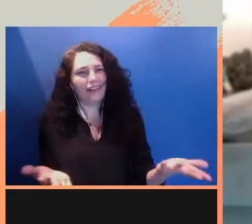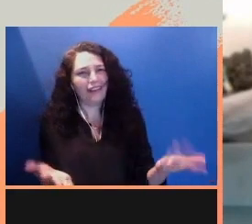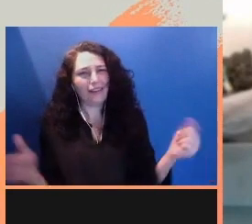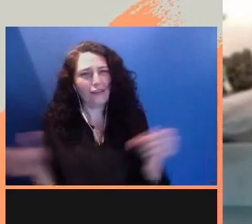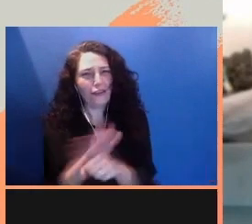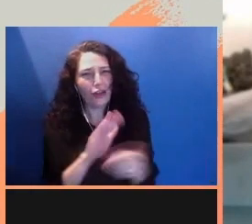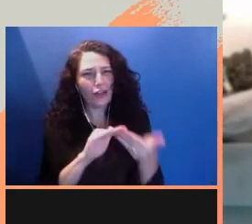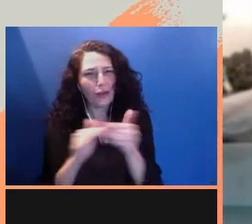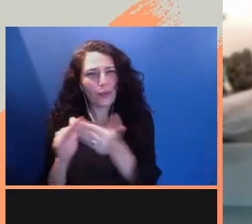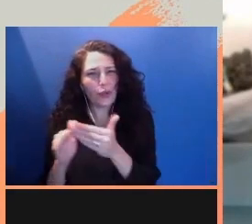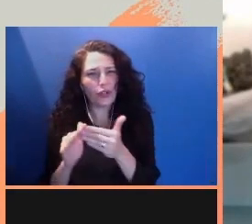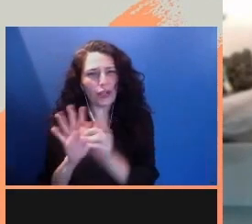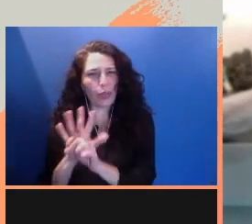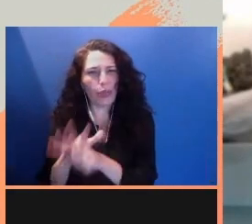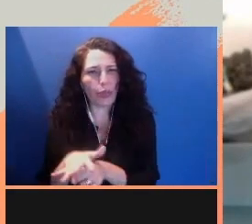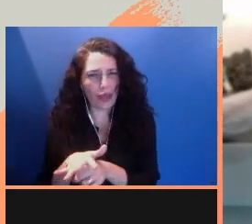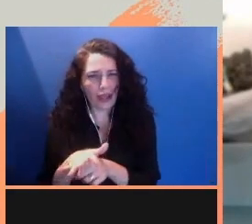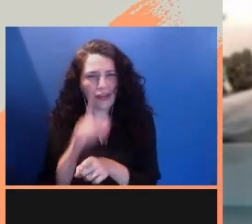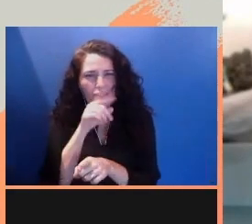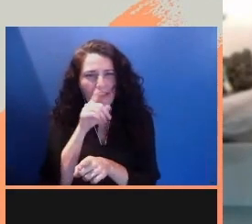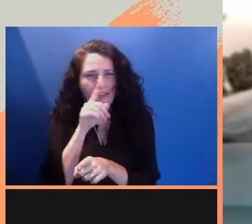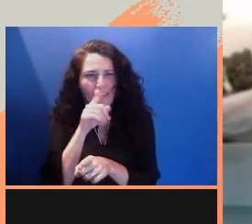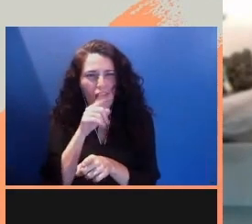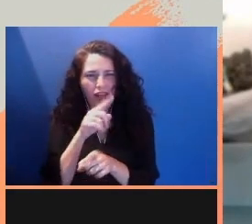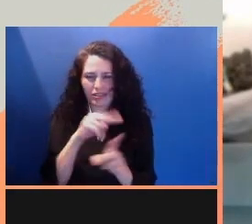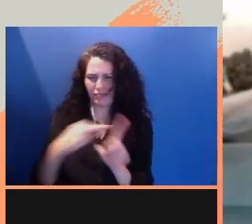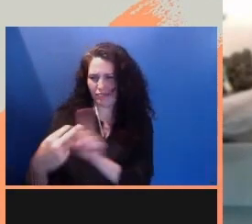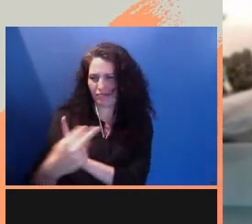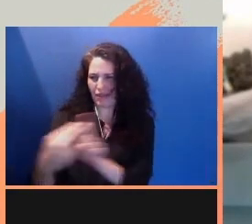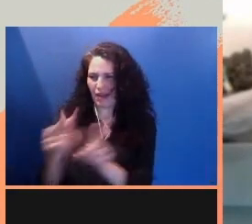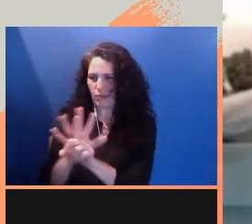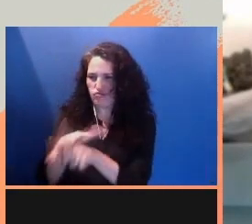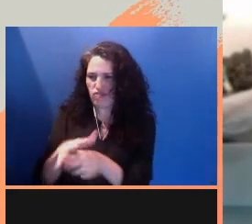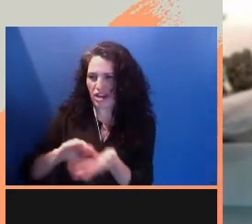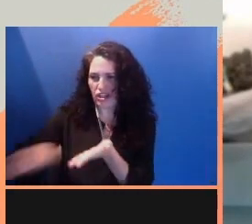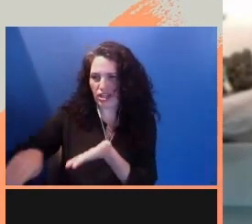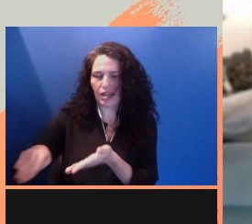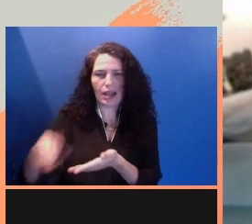under a false basis for oppression based on citizenship or lack thereof.